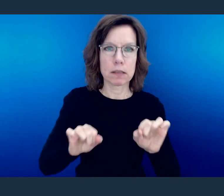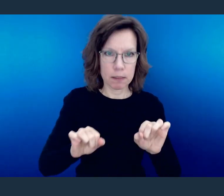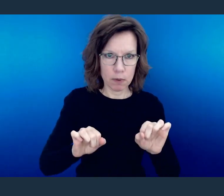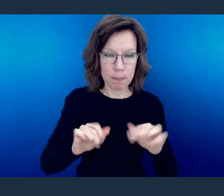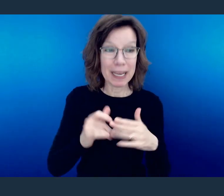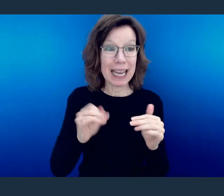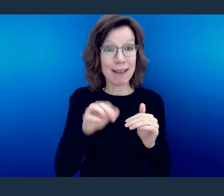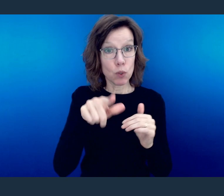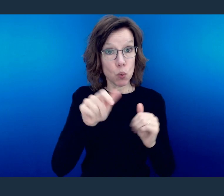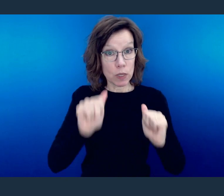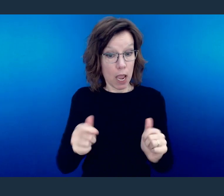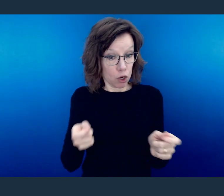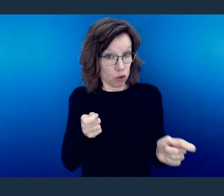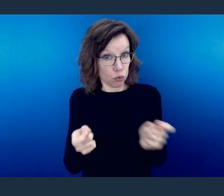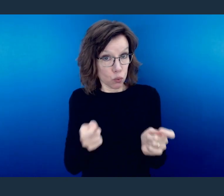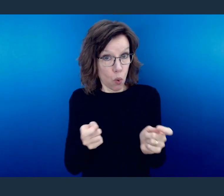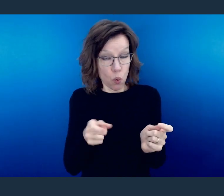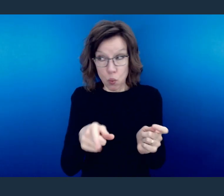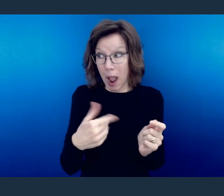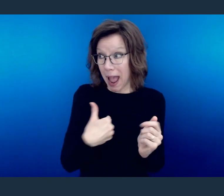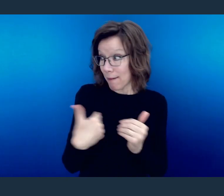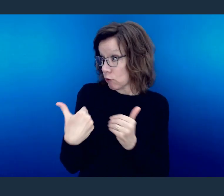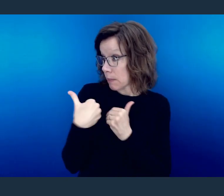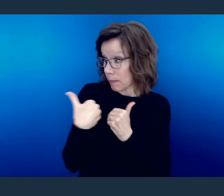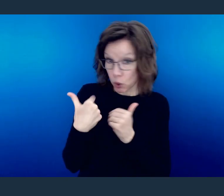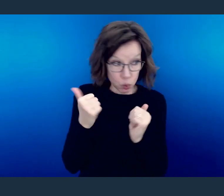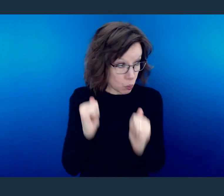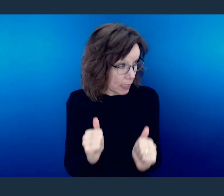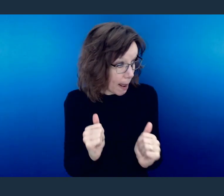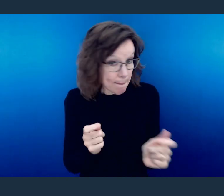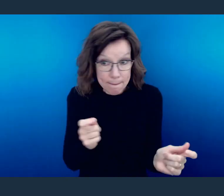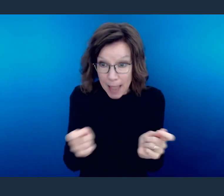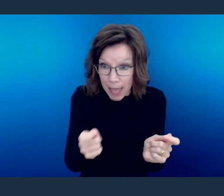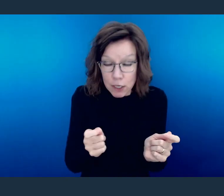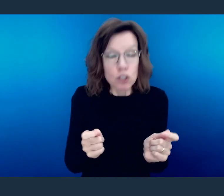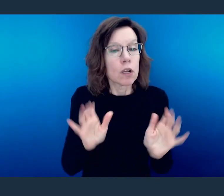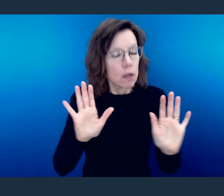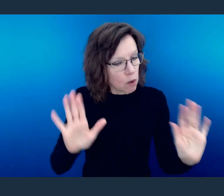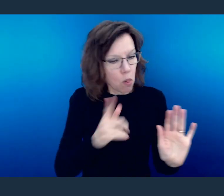That means, as long as it's up to you, as long as it's in your hands and in your care,